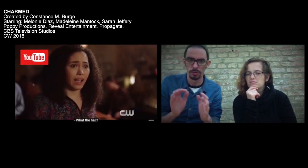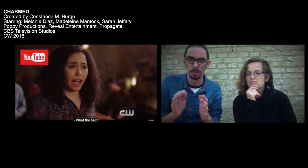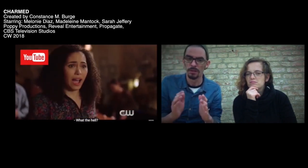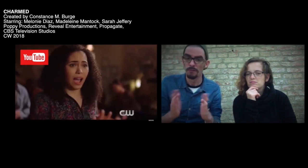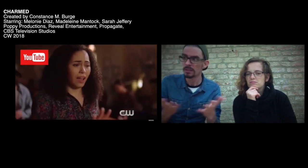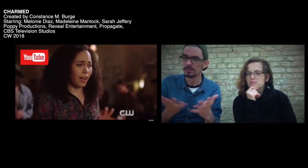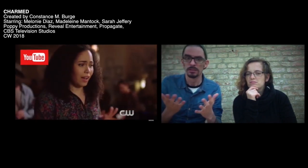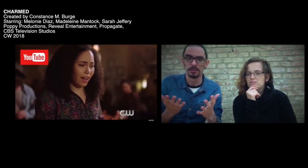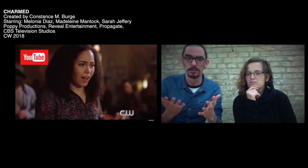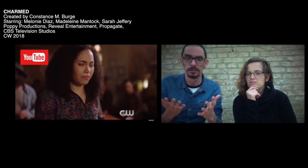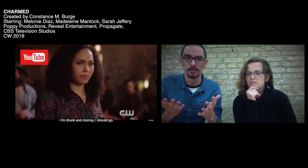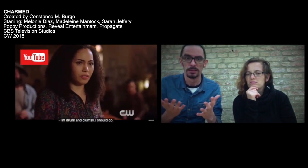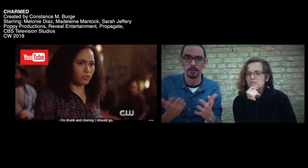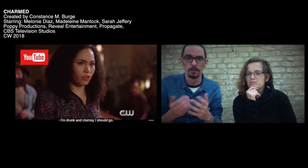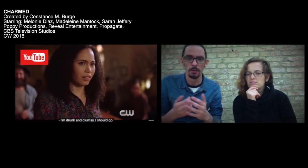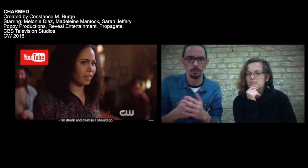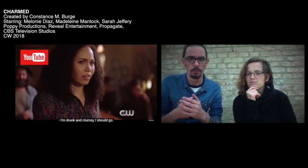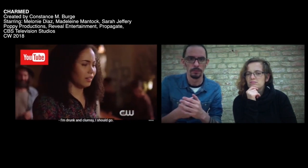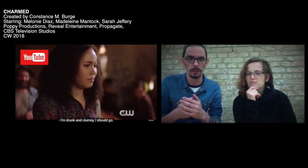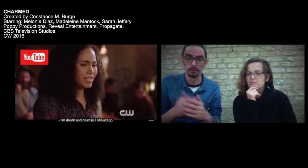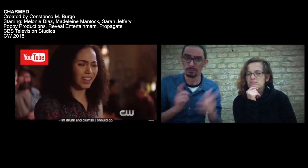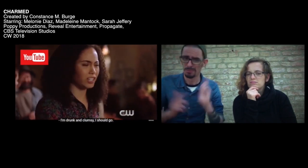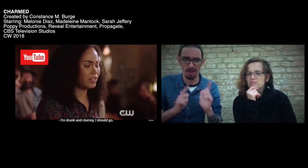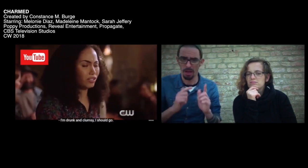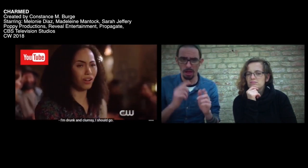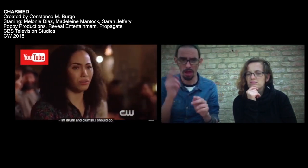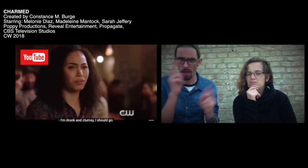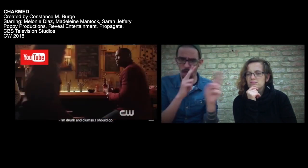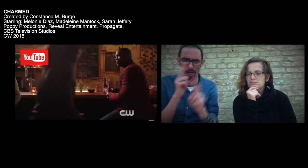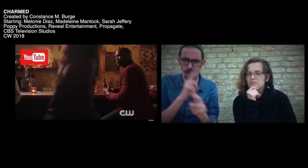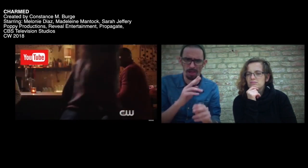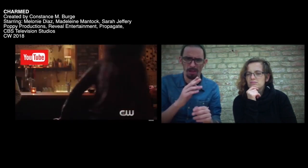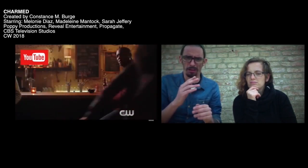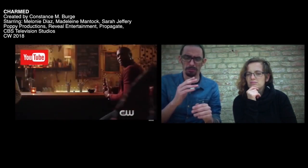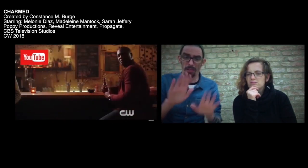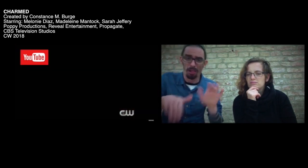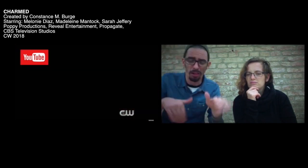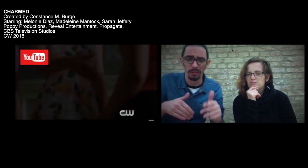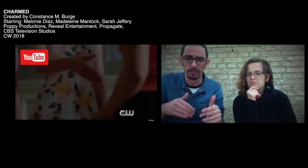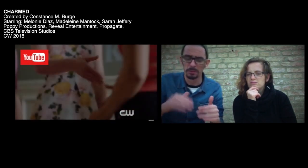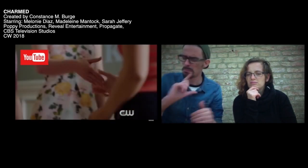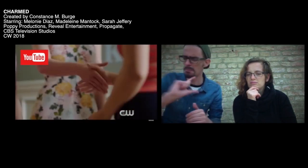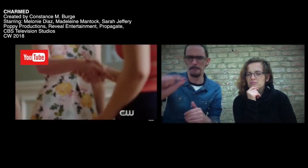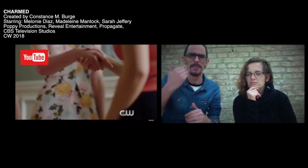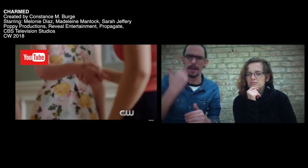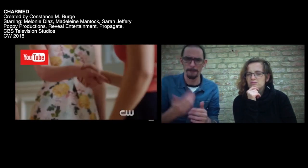[Ich bin betrunken und tollpatschig. Ich sollte gehen.]